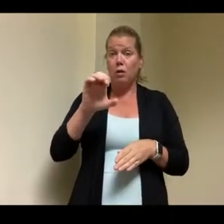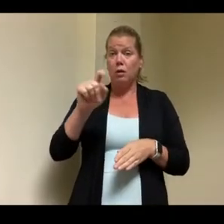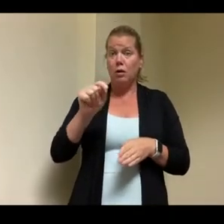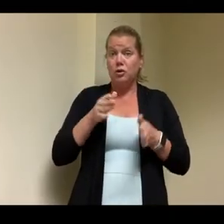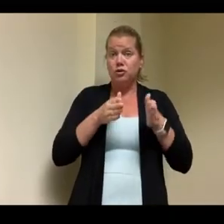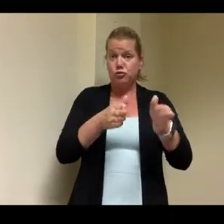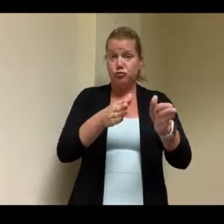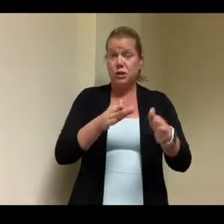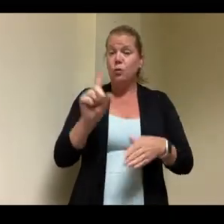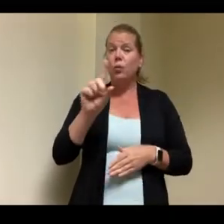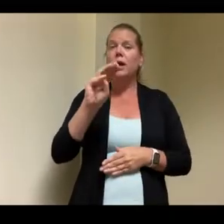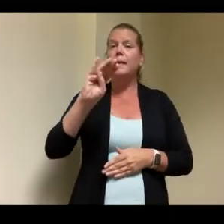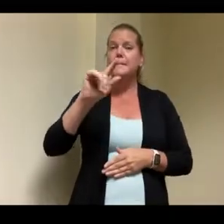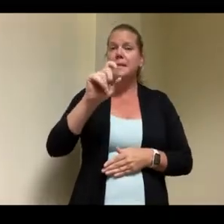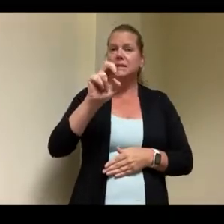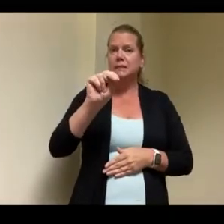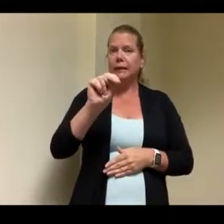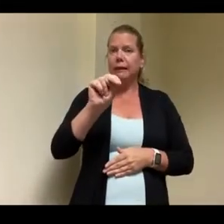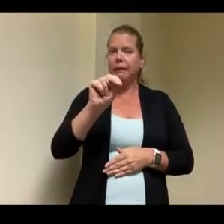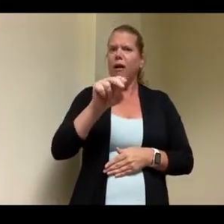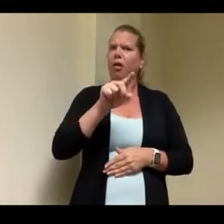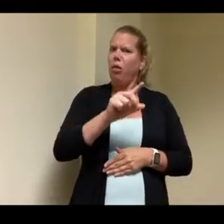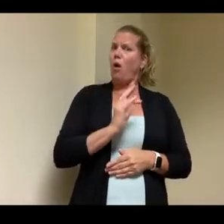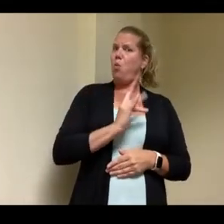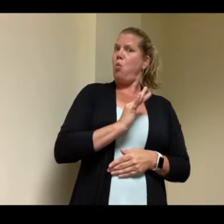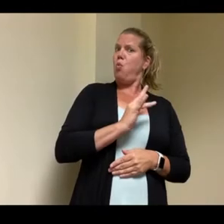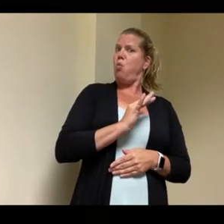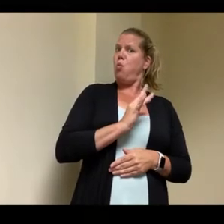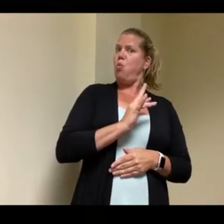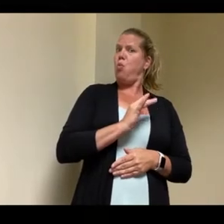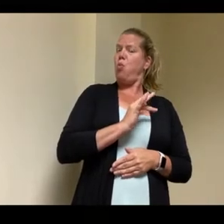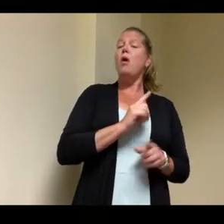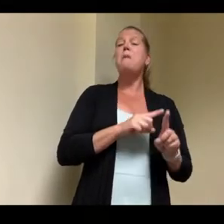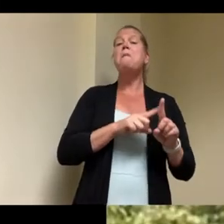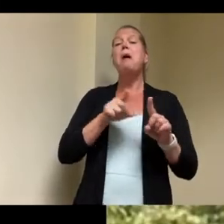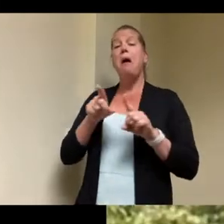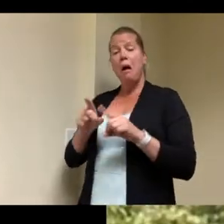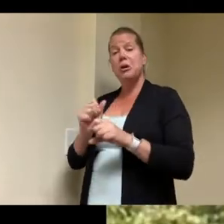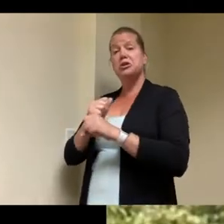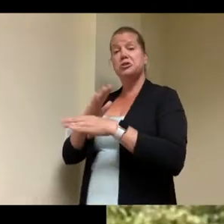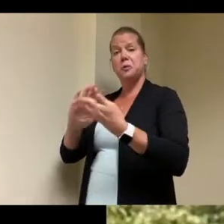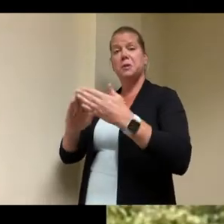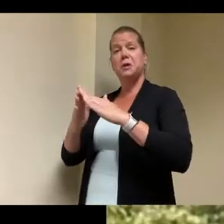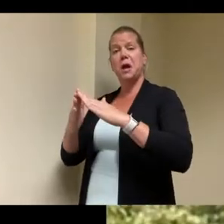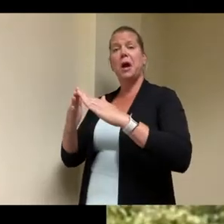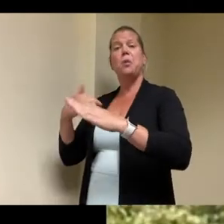germantown is sort of looks like that when i walked through it a couple of times that i did but i think you did take the best of the